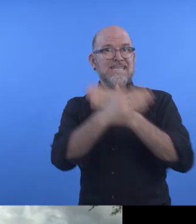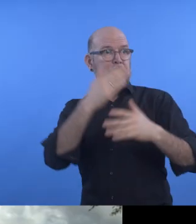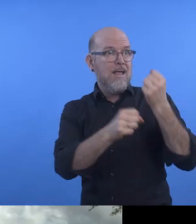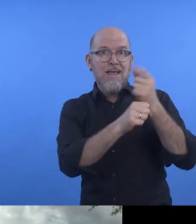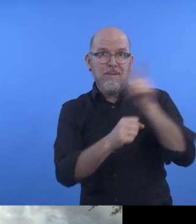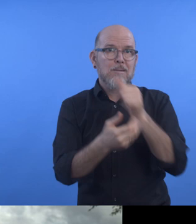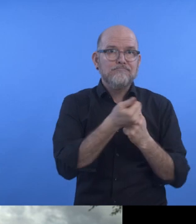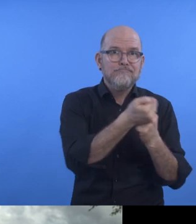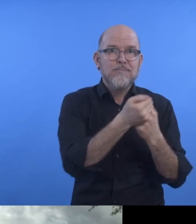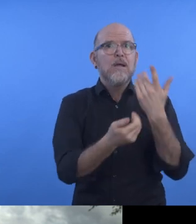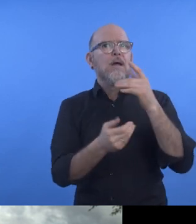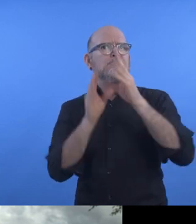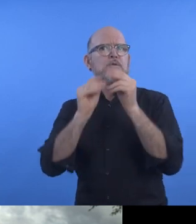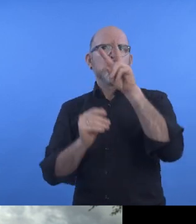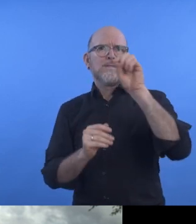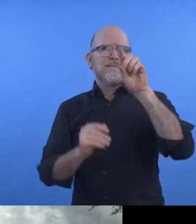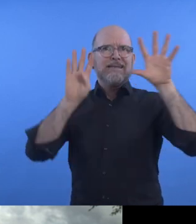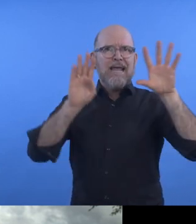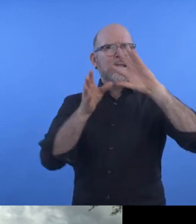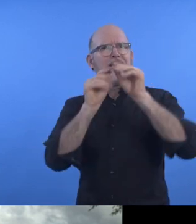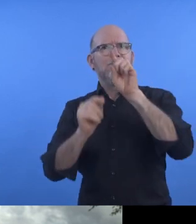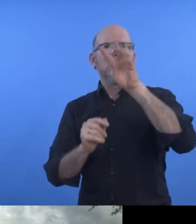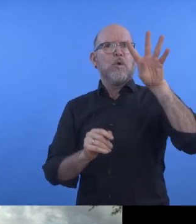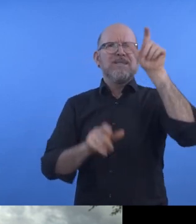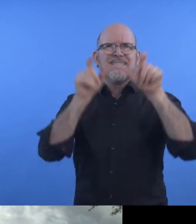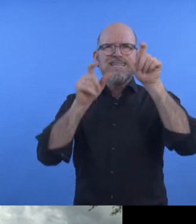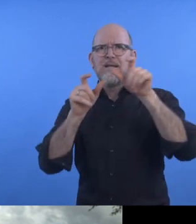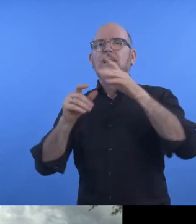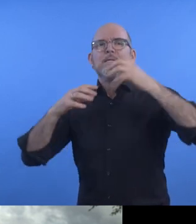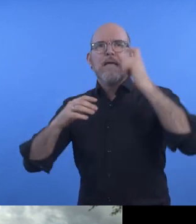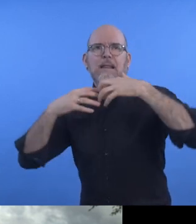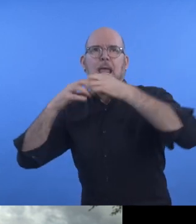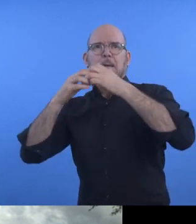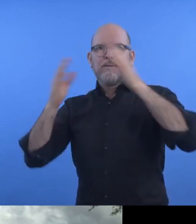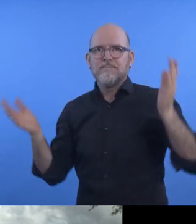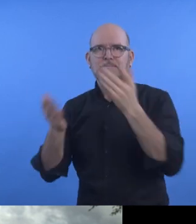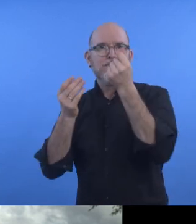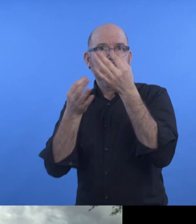selected to receive free incubation support, direct funding, and mentoring.